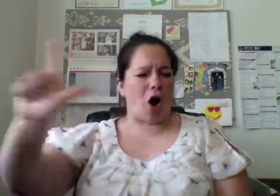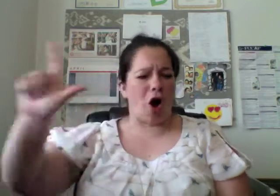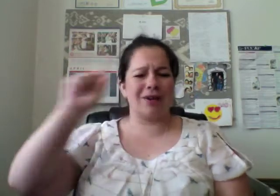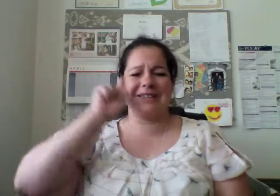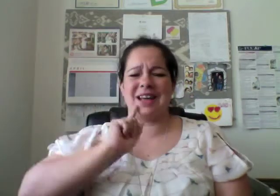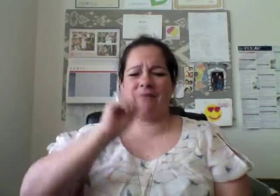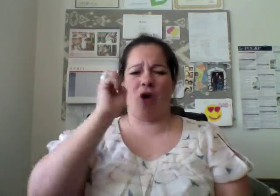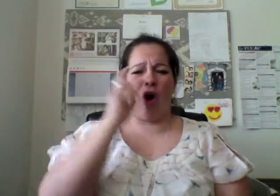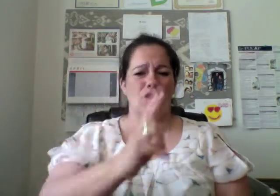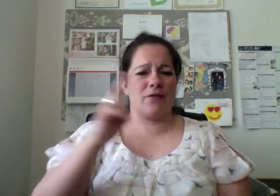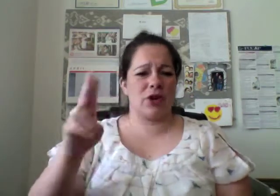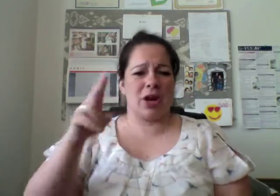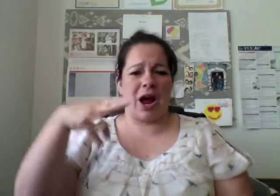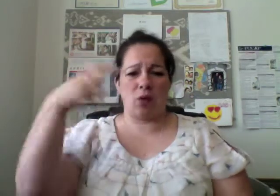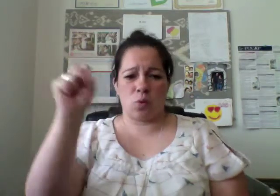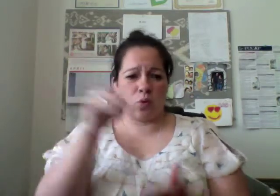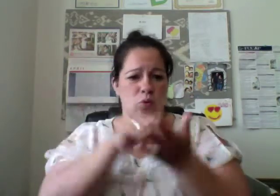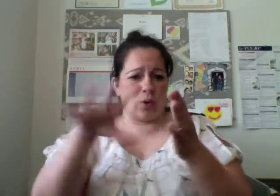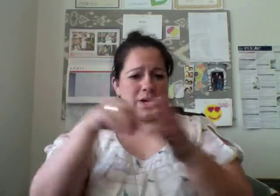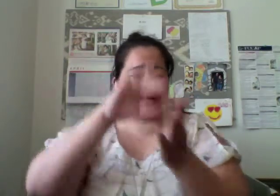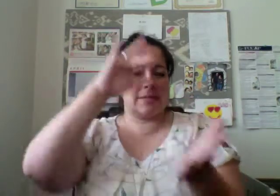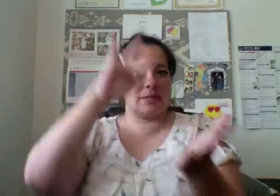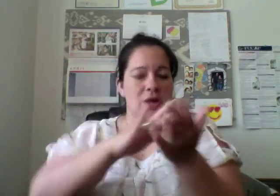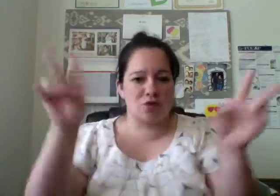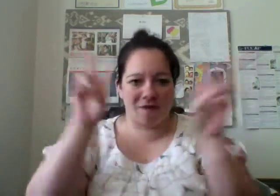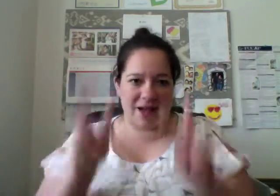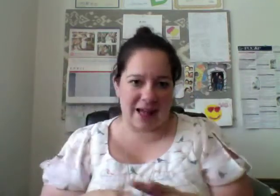high school students in the Central Valley!